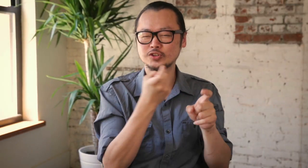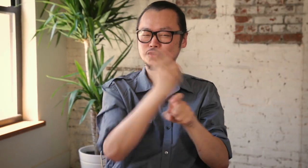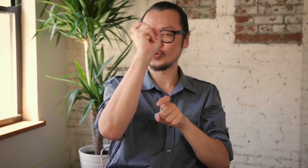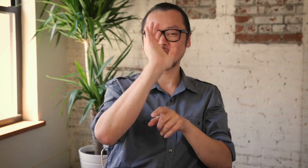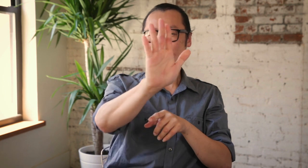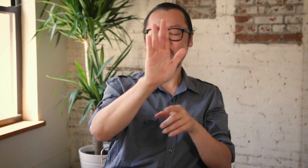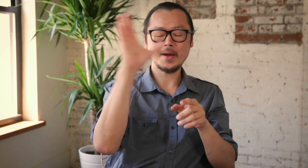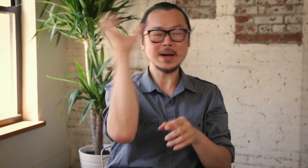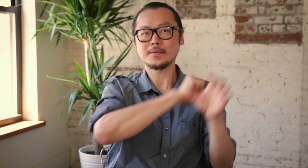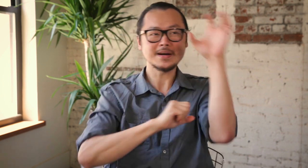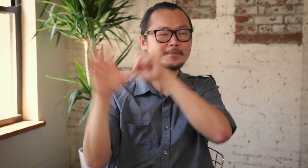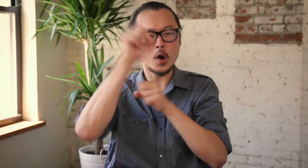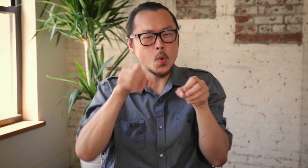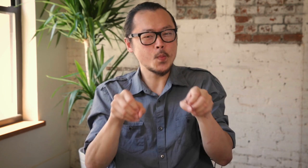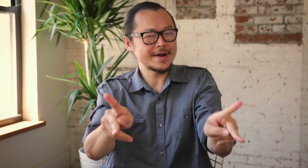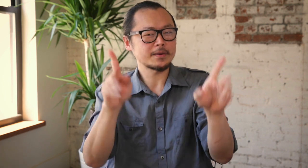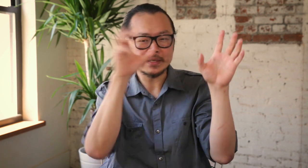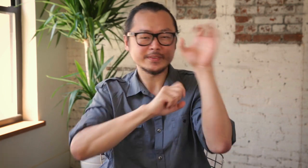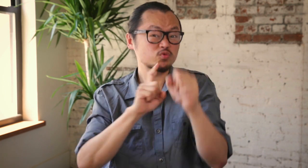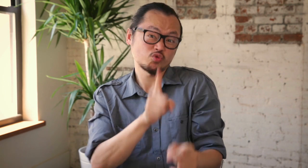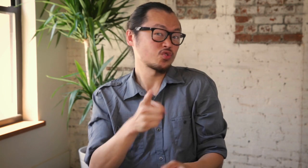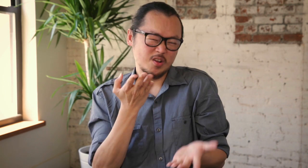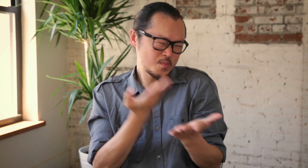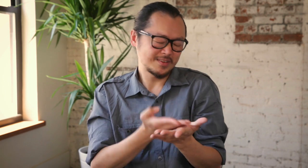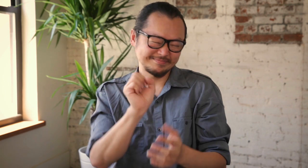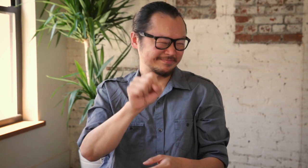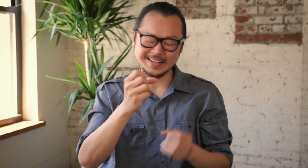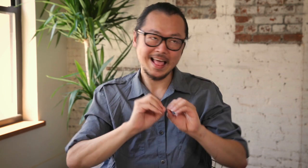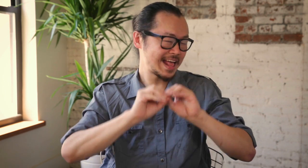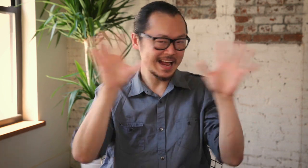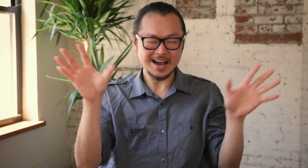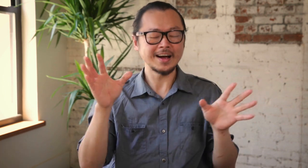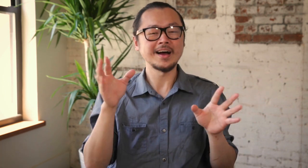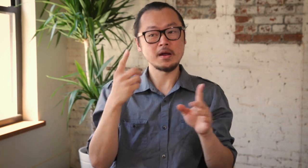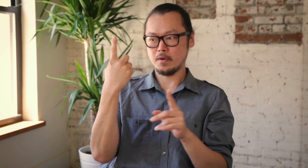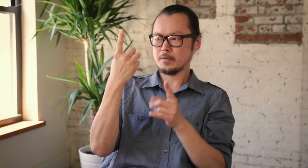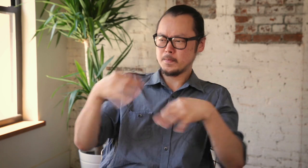Being on the phone will lead you to miss opportunities. It's true. It's obvious.